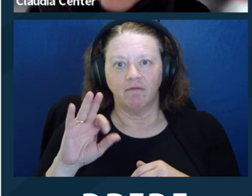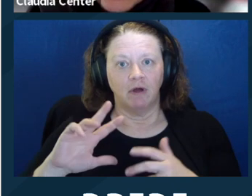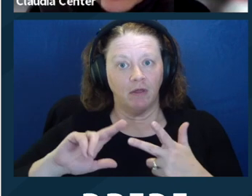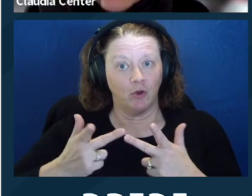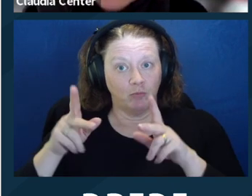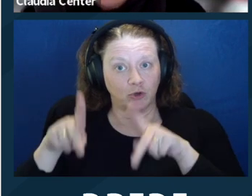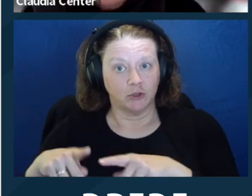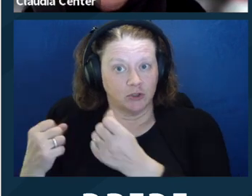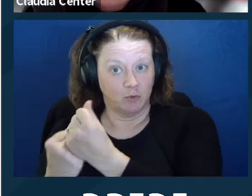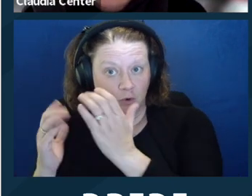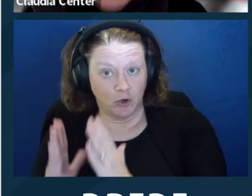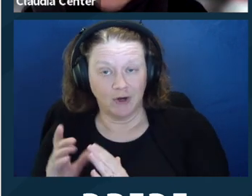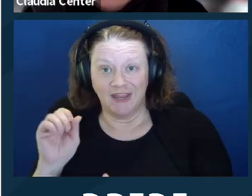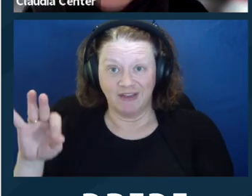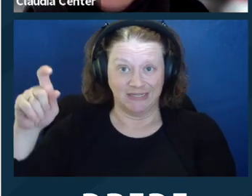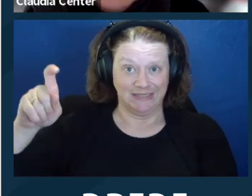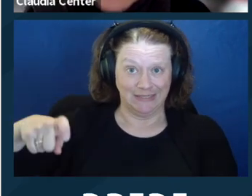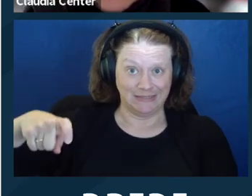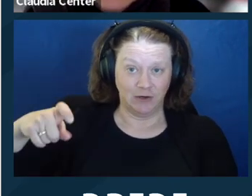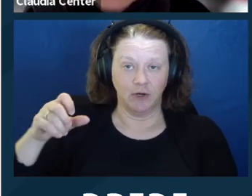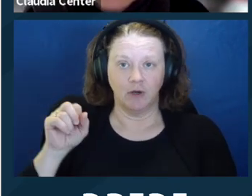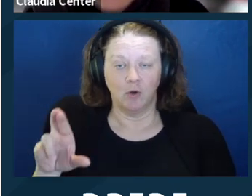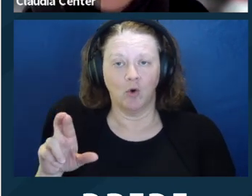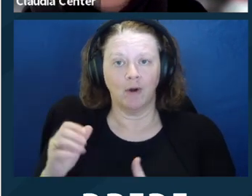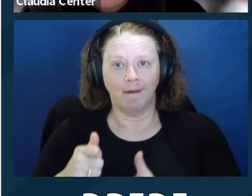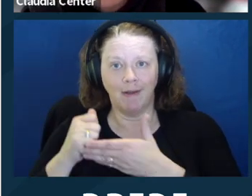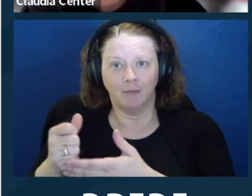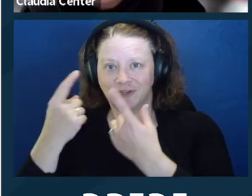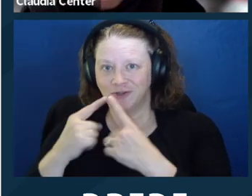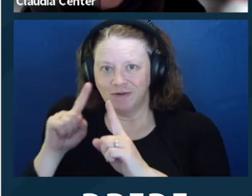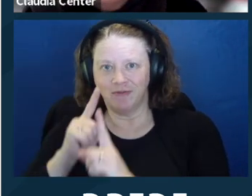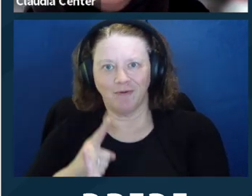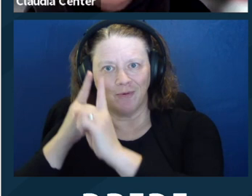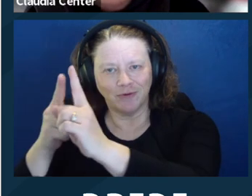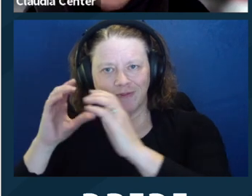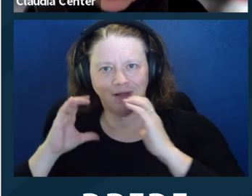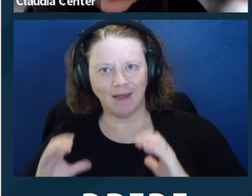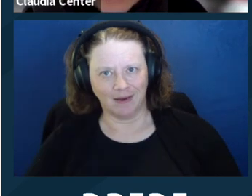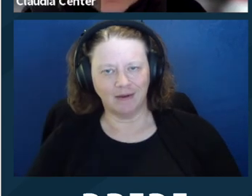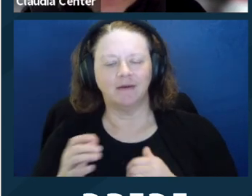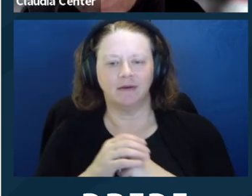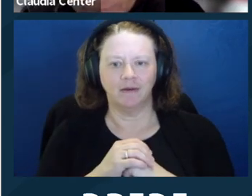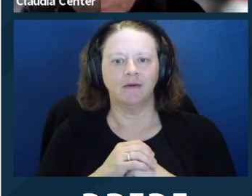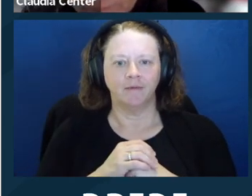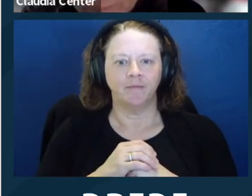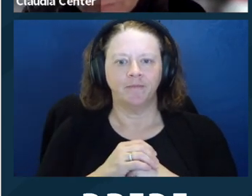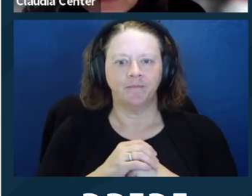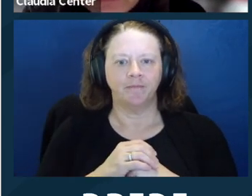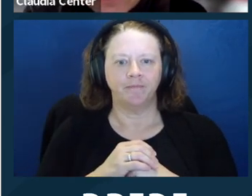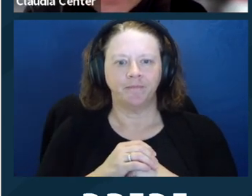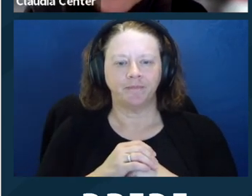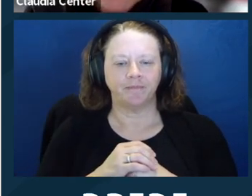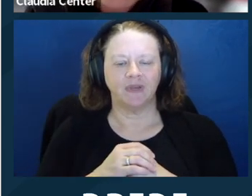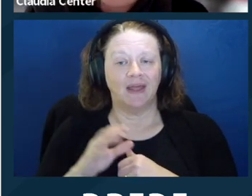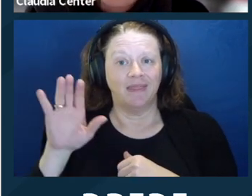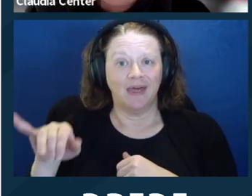representation does not, you know, cause the privilege to go away.